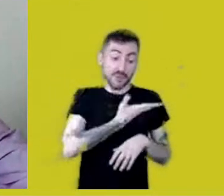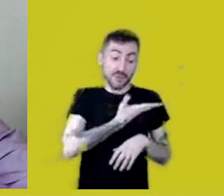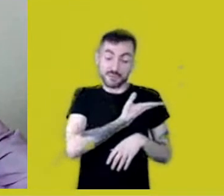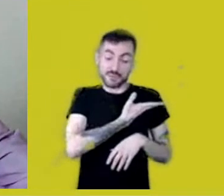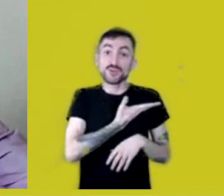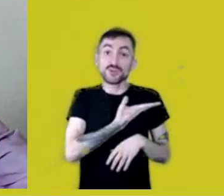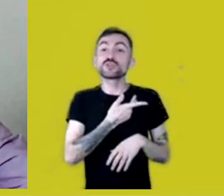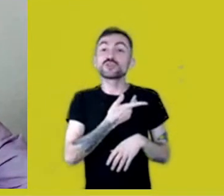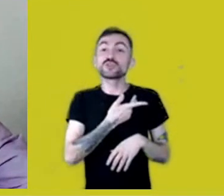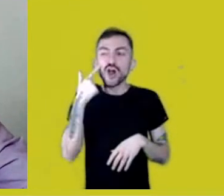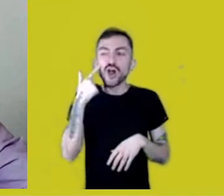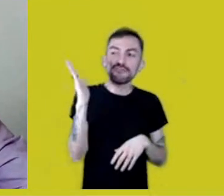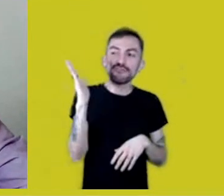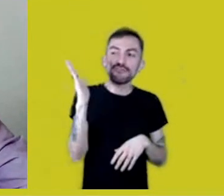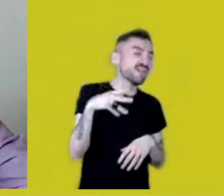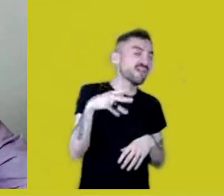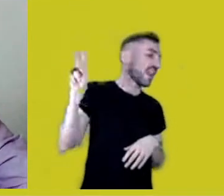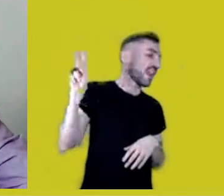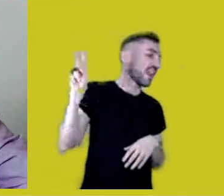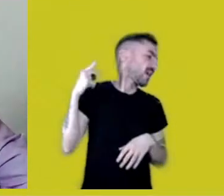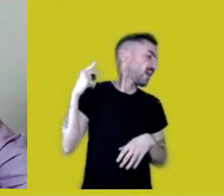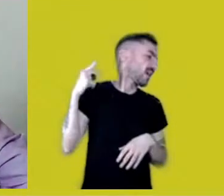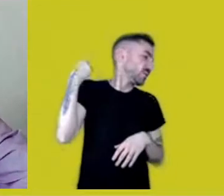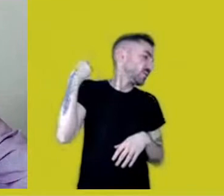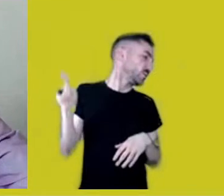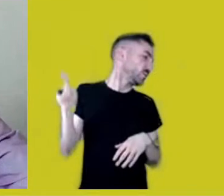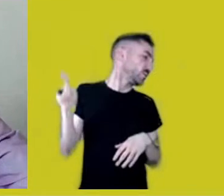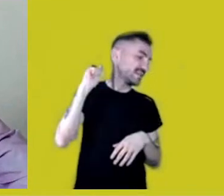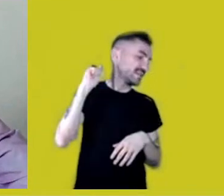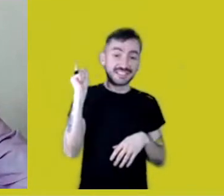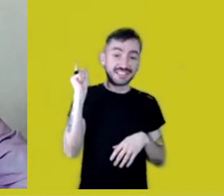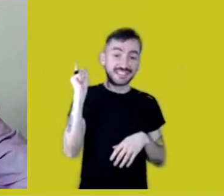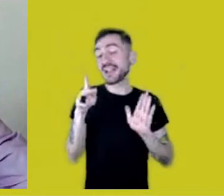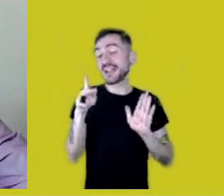he didn’t show the other side. That’s really a cultural trait there,